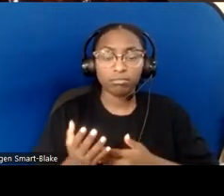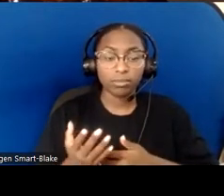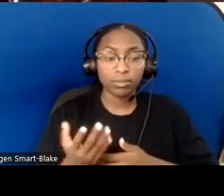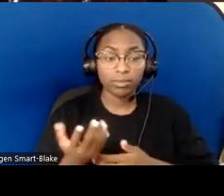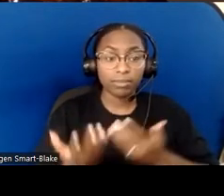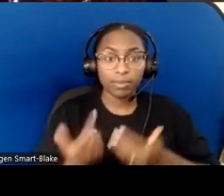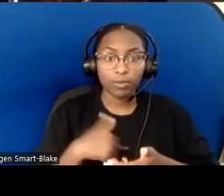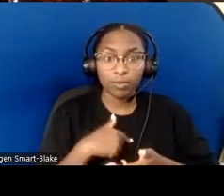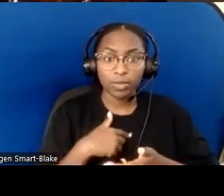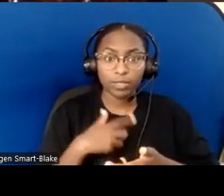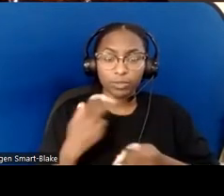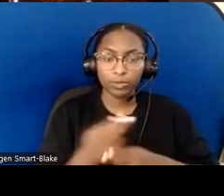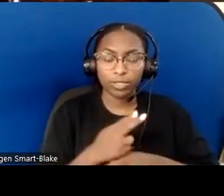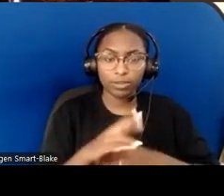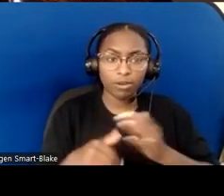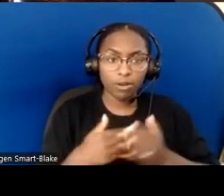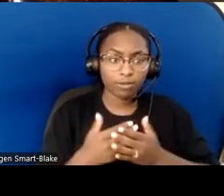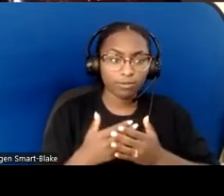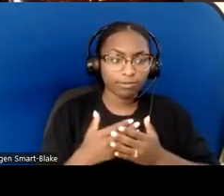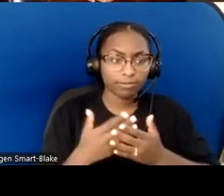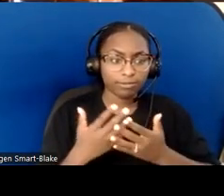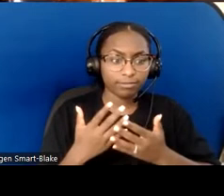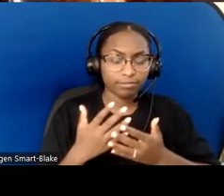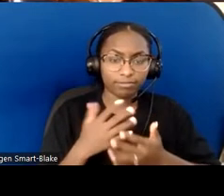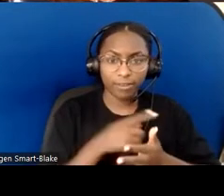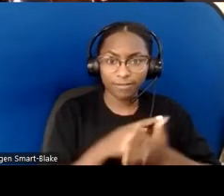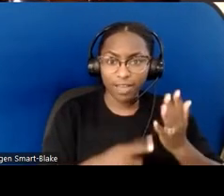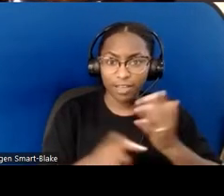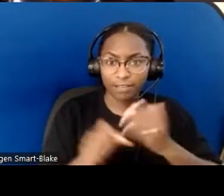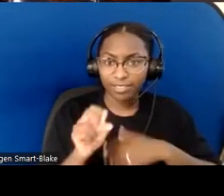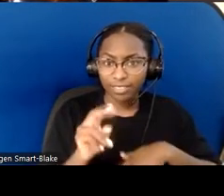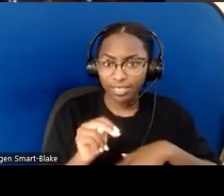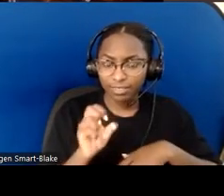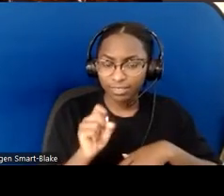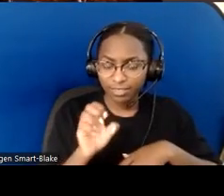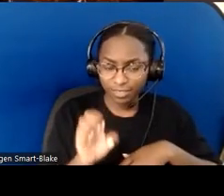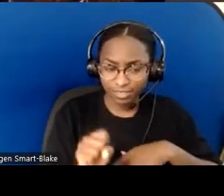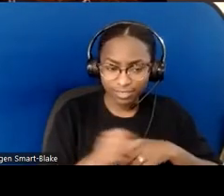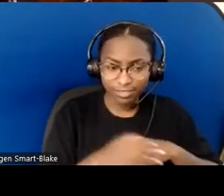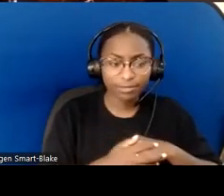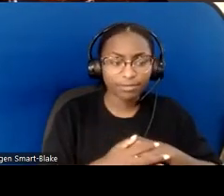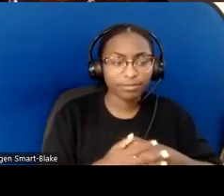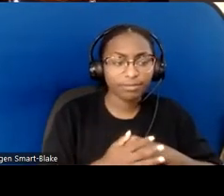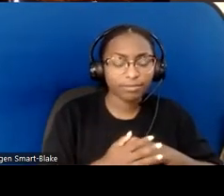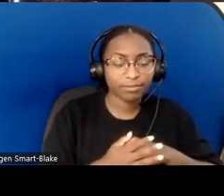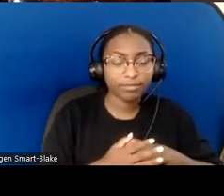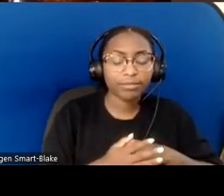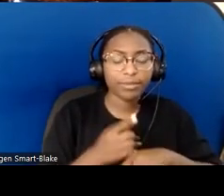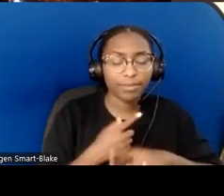and I think there's gonna be more moments of delight because of it. With all of this, I believe we're gonna be giving us a little glimpse